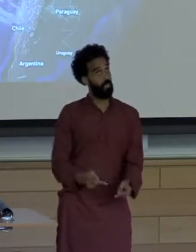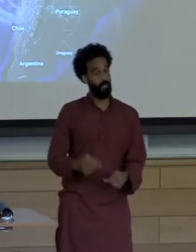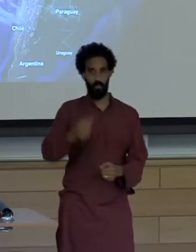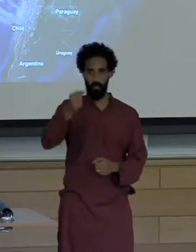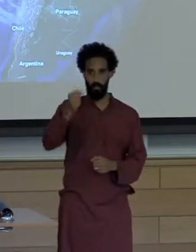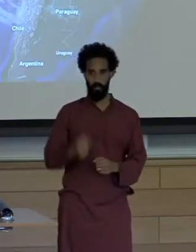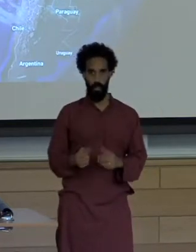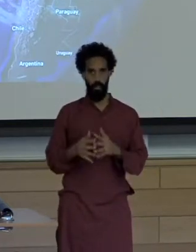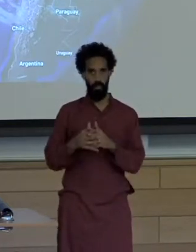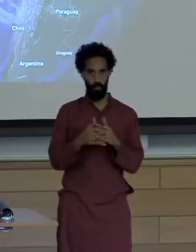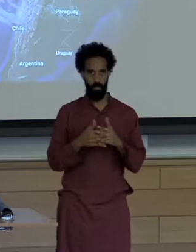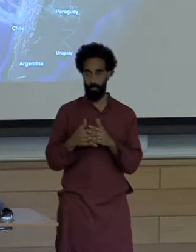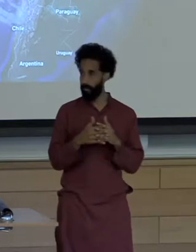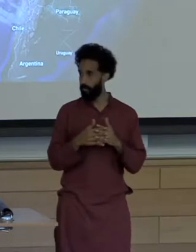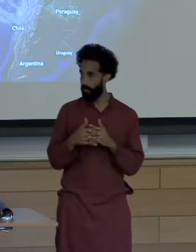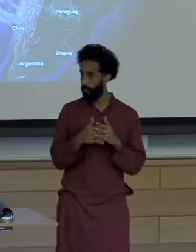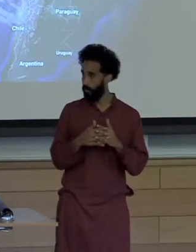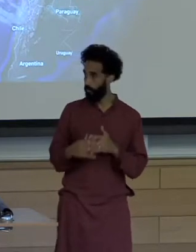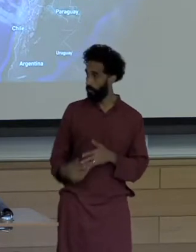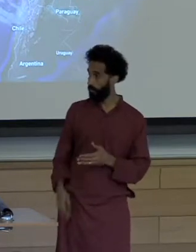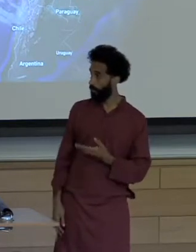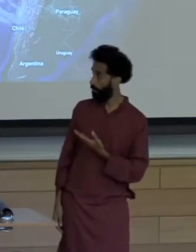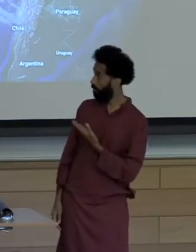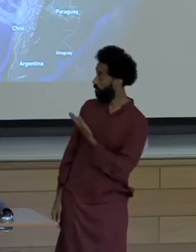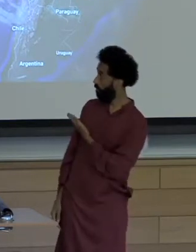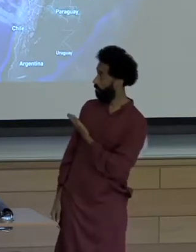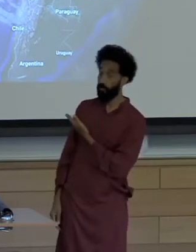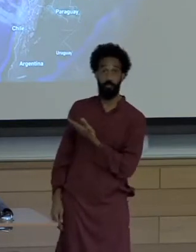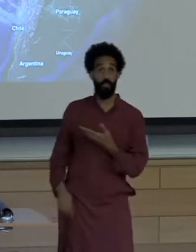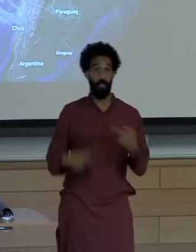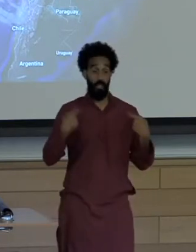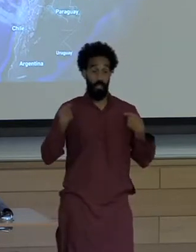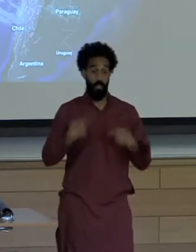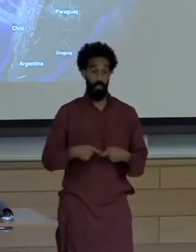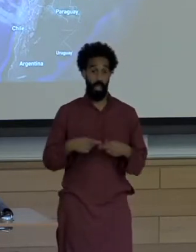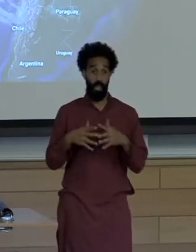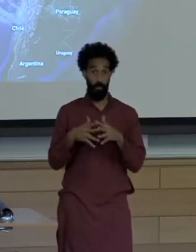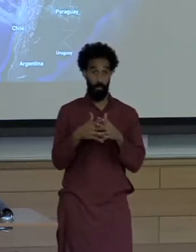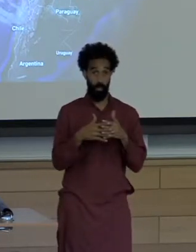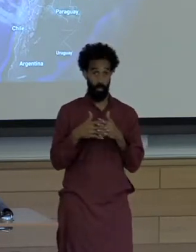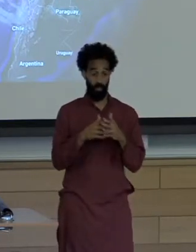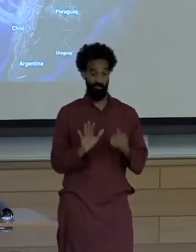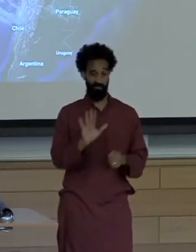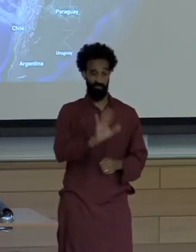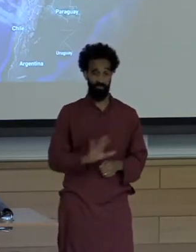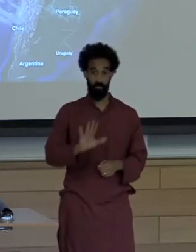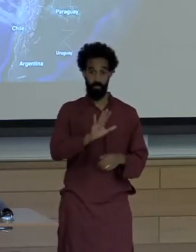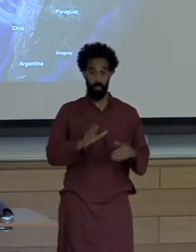This is here in the Latin American region where I have for the past decade